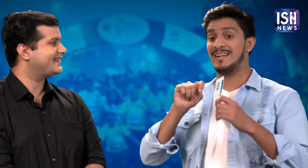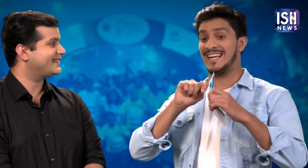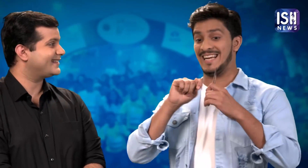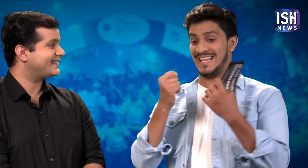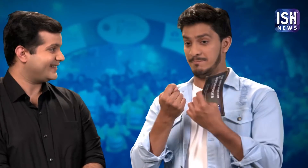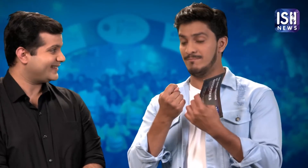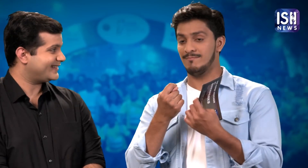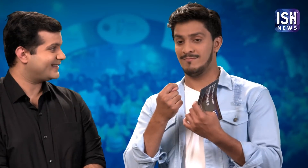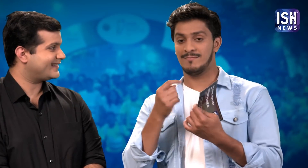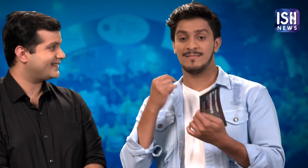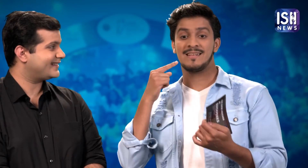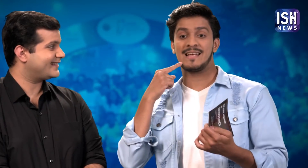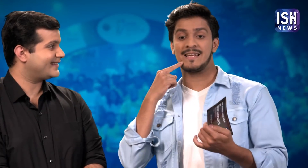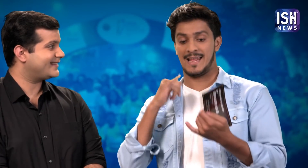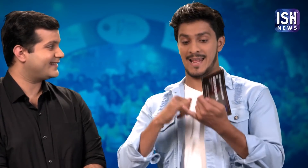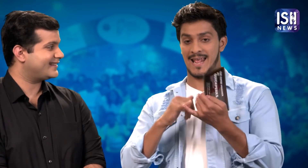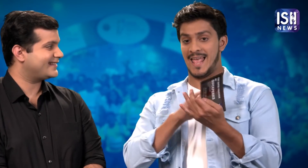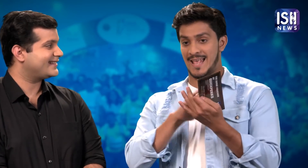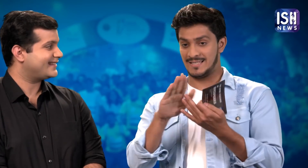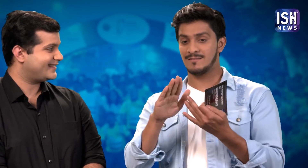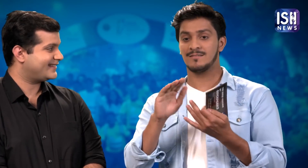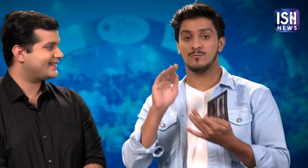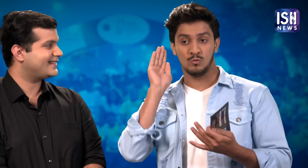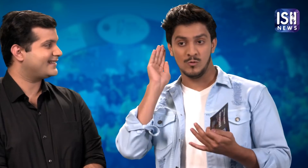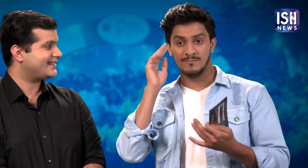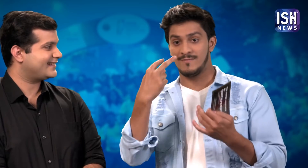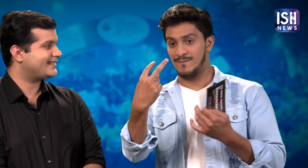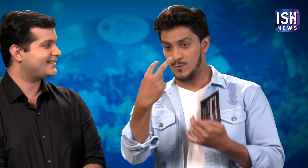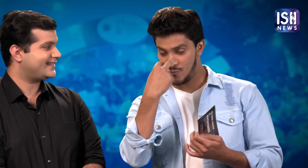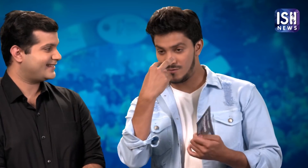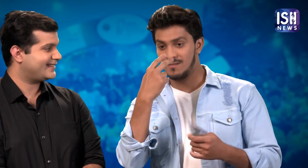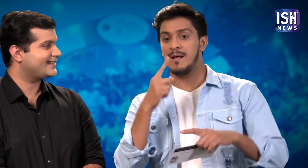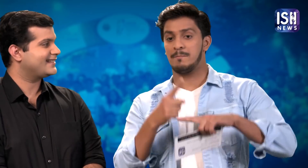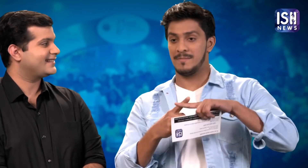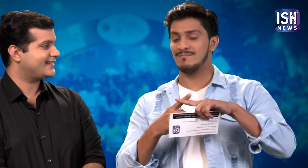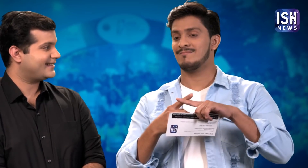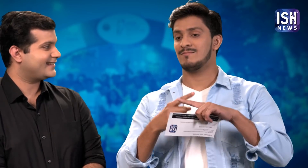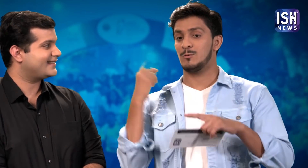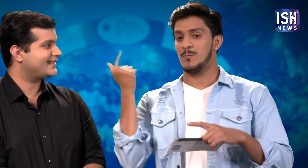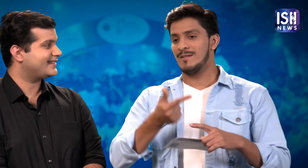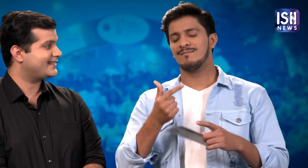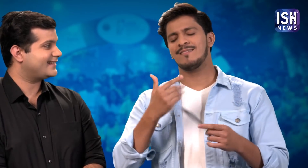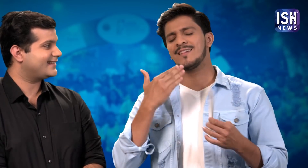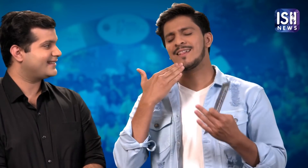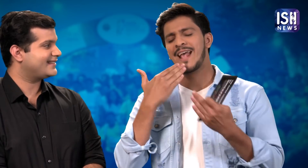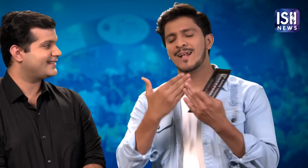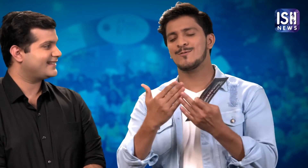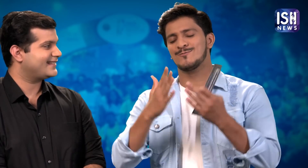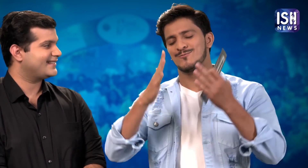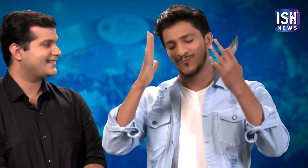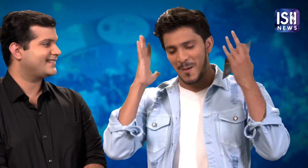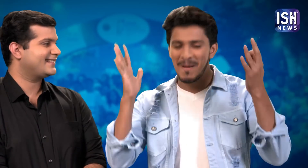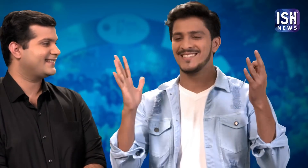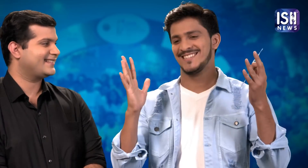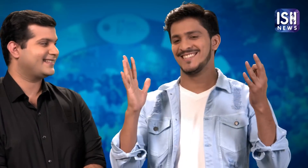A big thank you to the ISH team and Quick Perks.